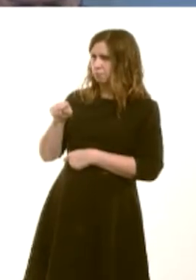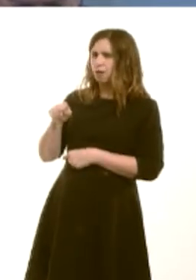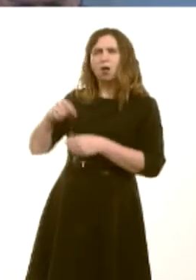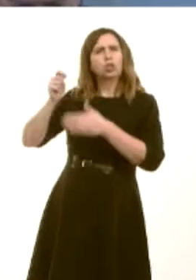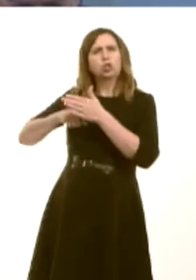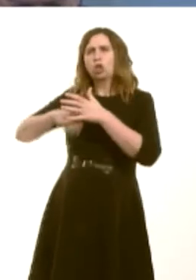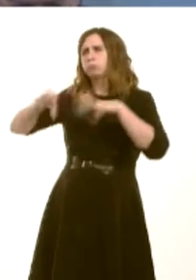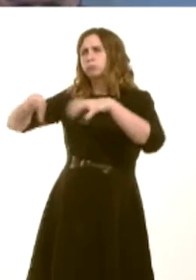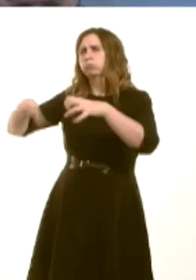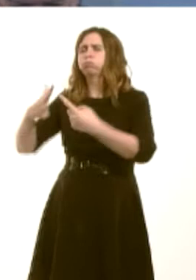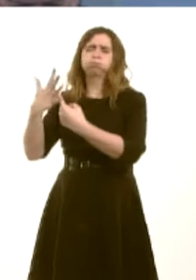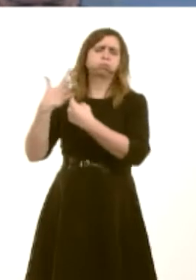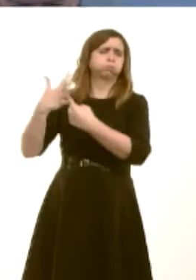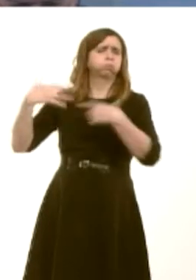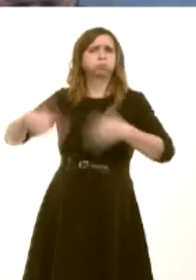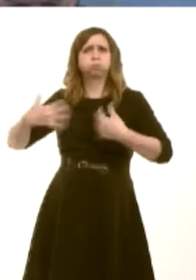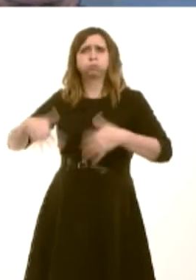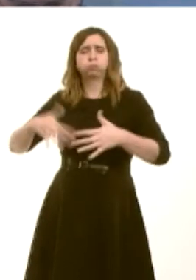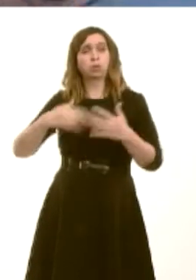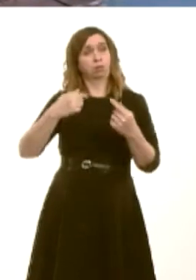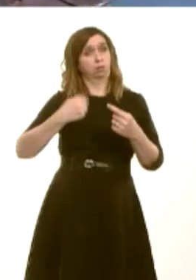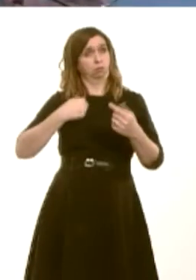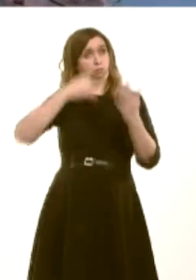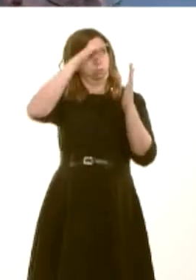Eighteen months ago, we brought forward our document ëA vision for the Welsh high streetí.